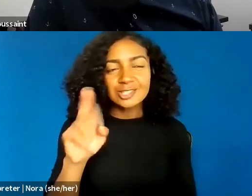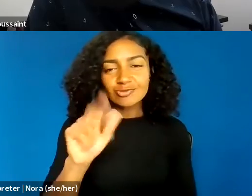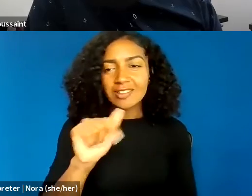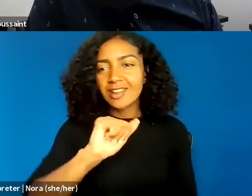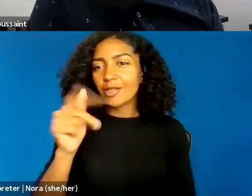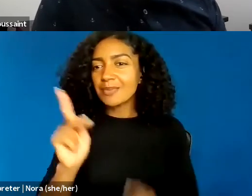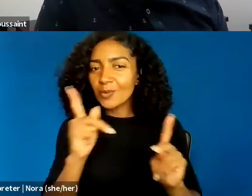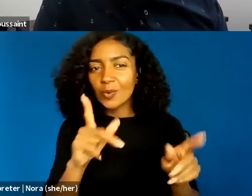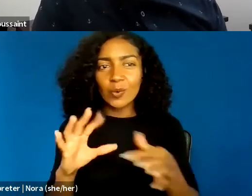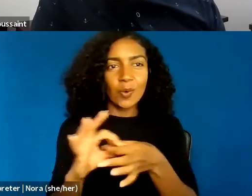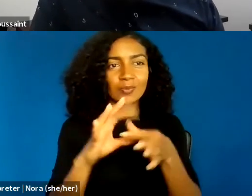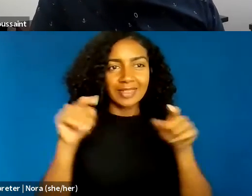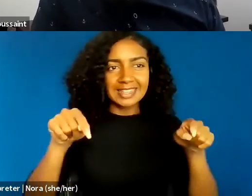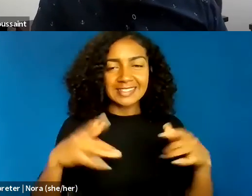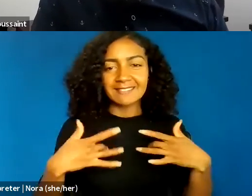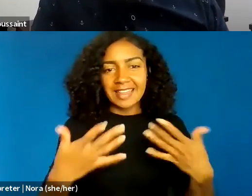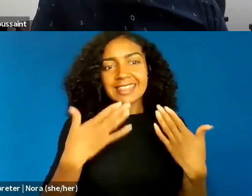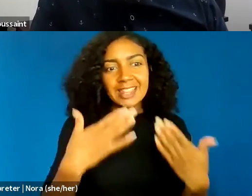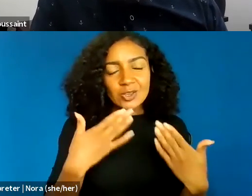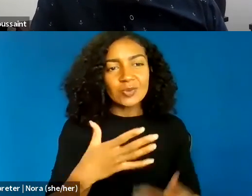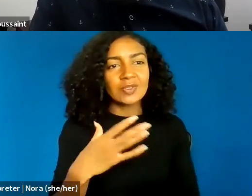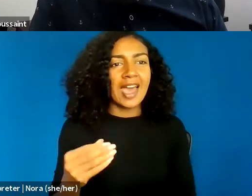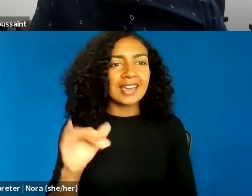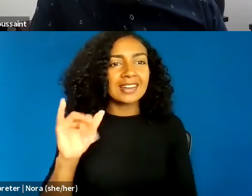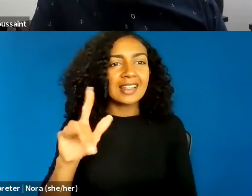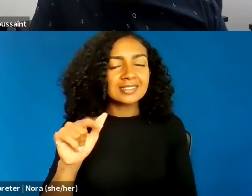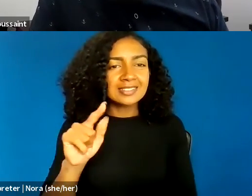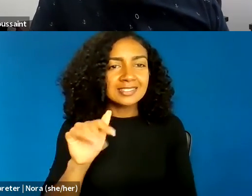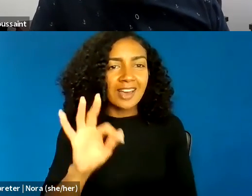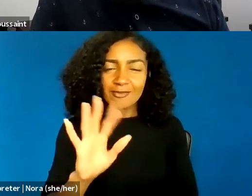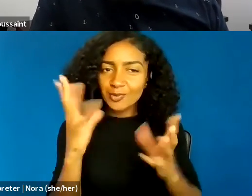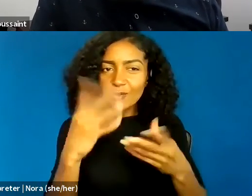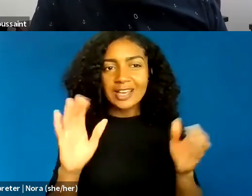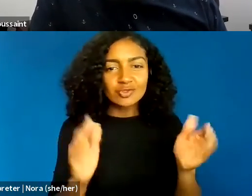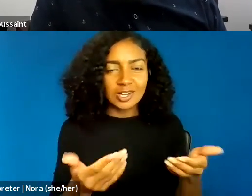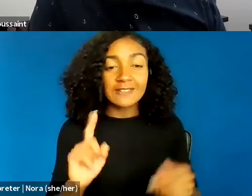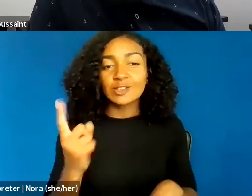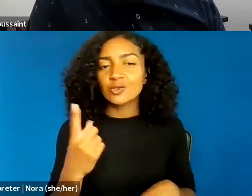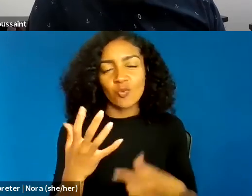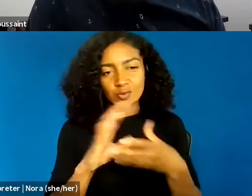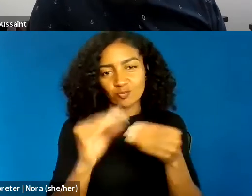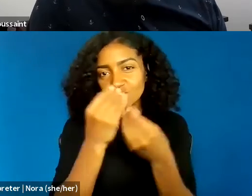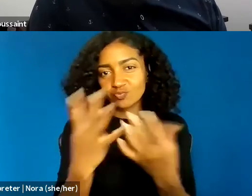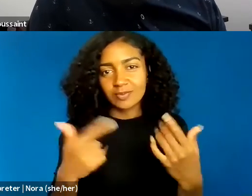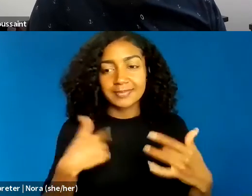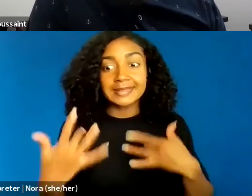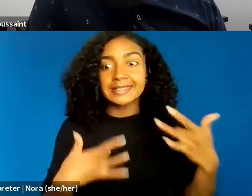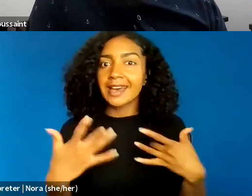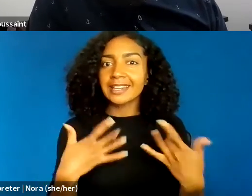and Iltaff for that great introduction, and I just have to say I'm so excited to be in conversation with Etienne